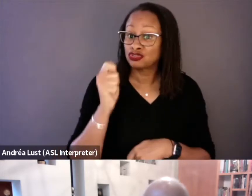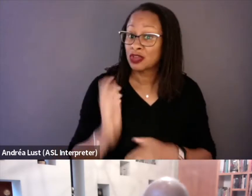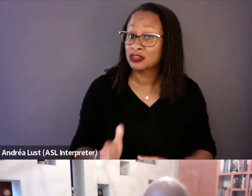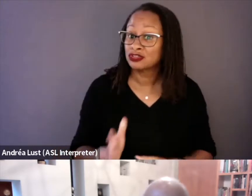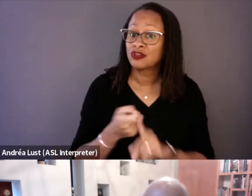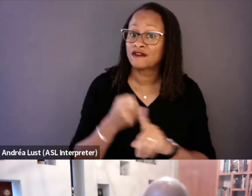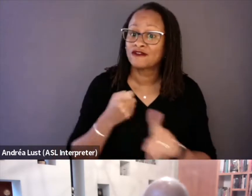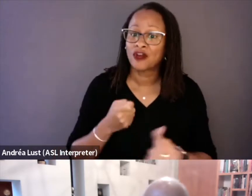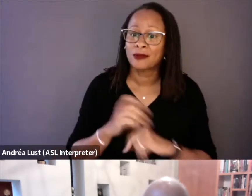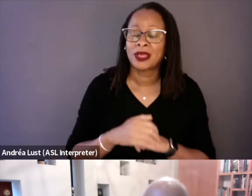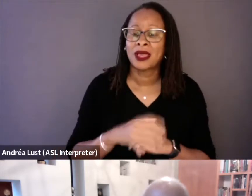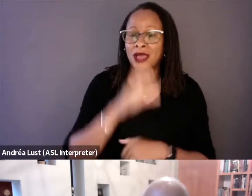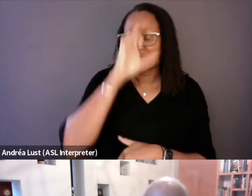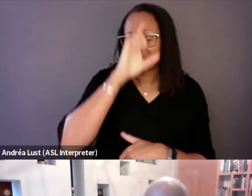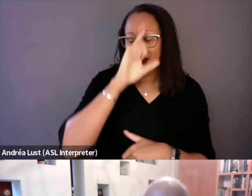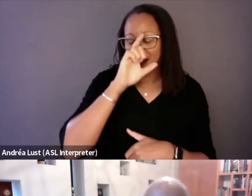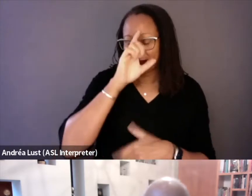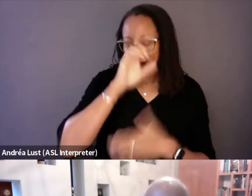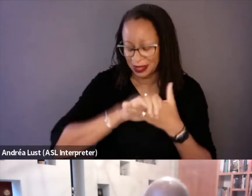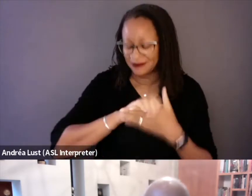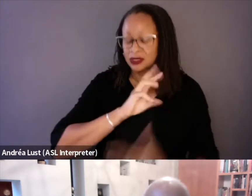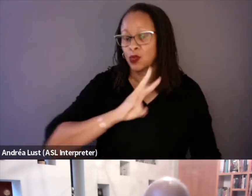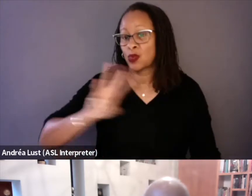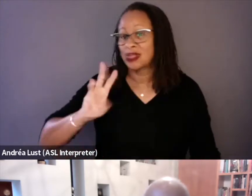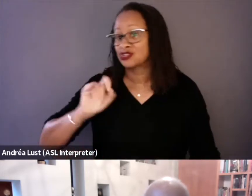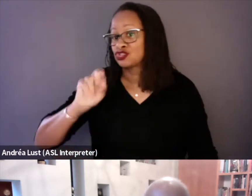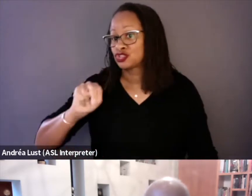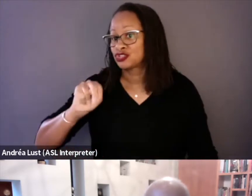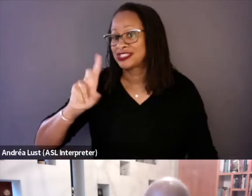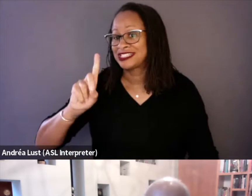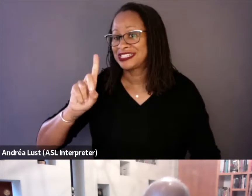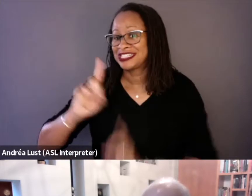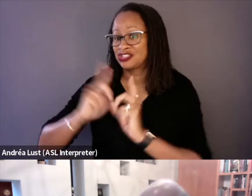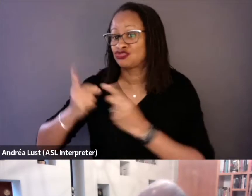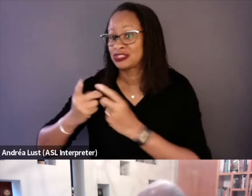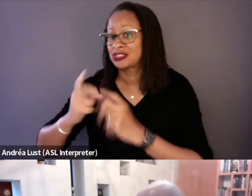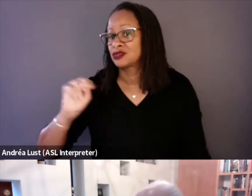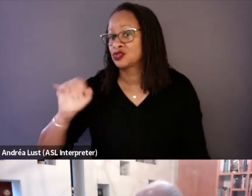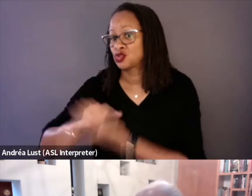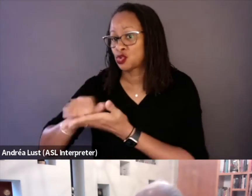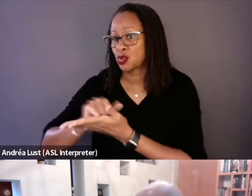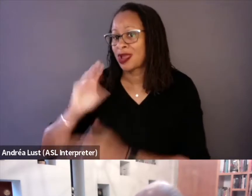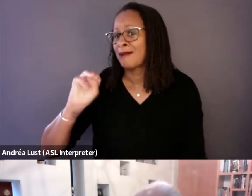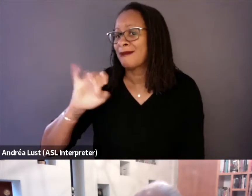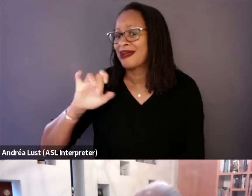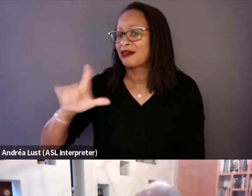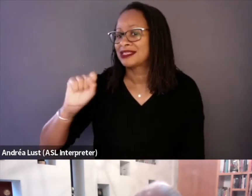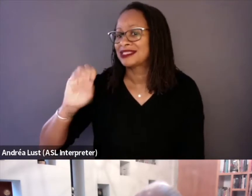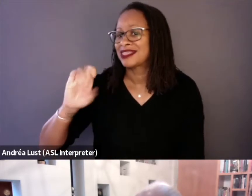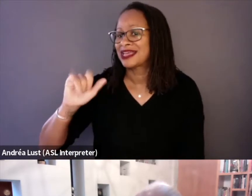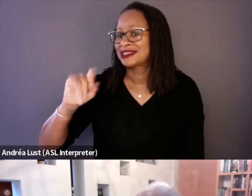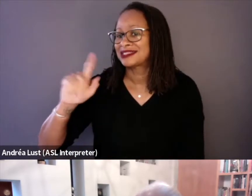I believe it's the Western district in New York, his name was Michael Telesca. He did this extraordinary thing where he allowed